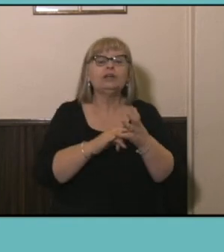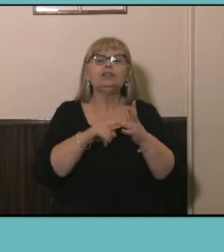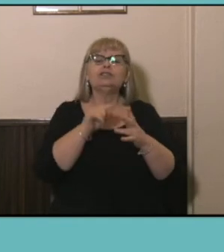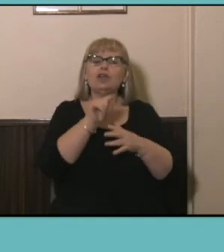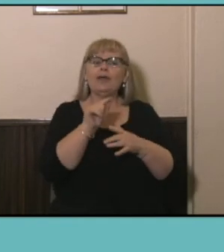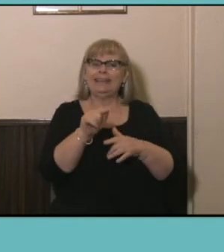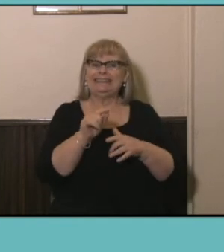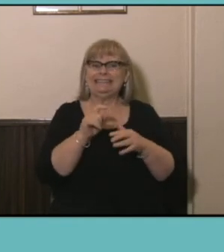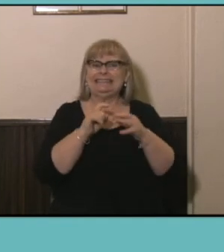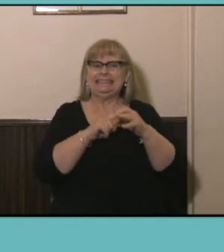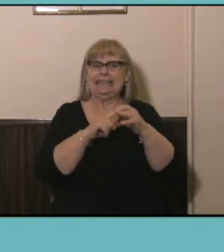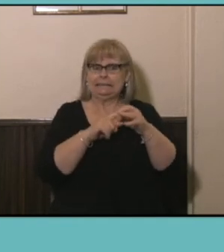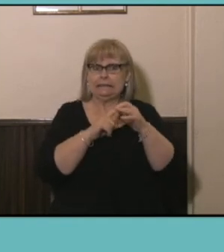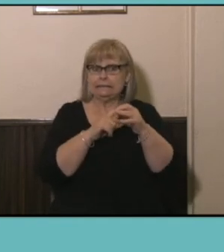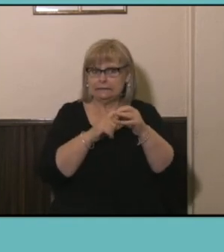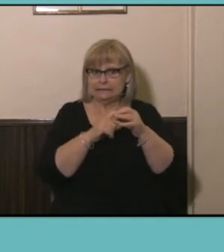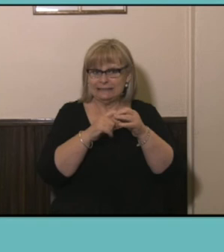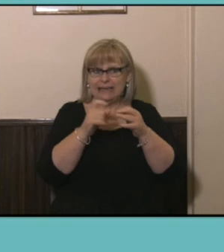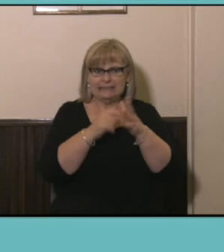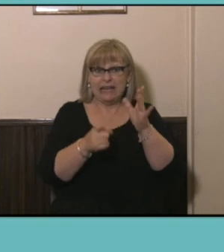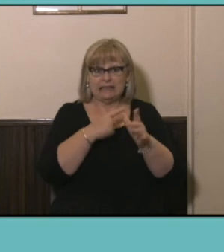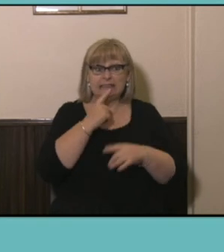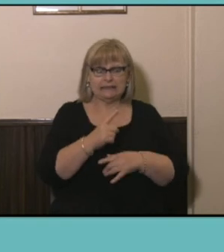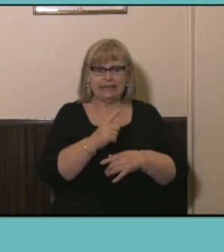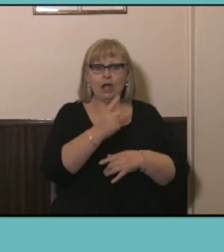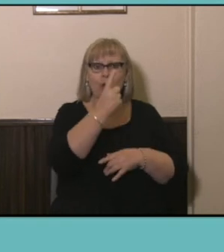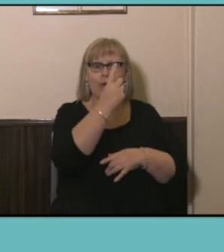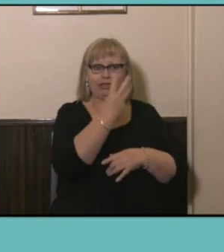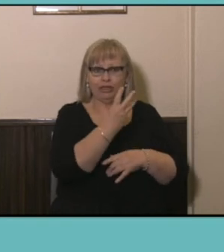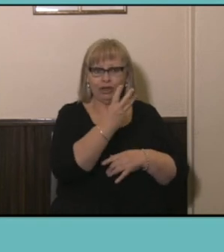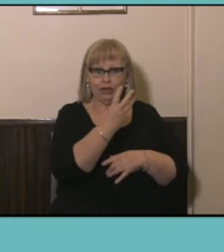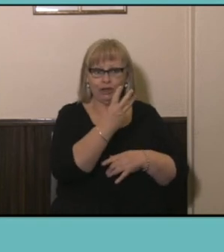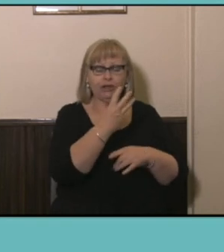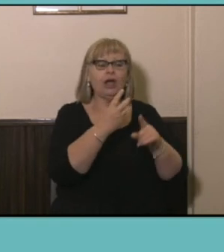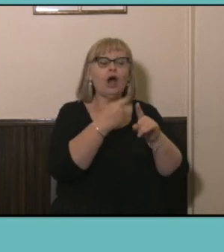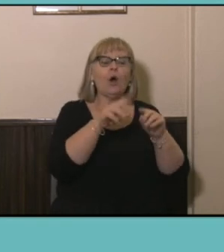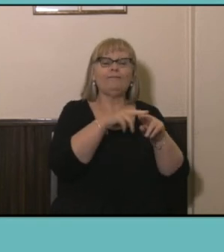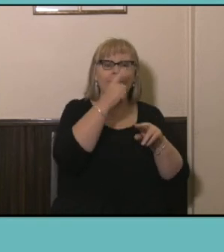Data tells us that a staggering third of 20 and 29 year-olds reported moving